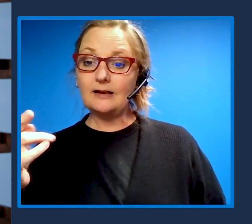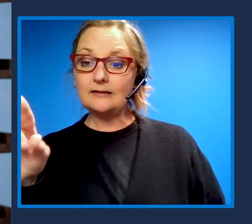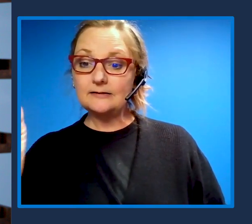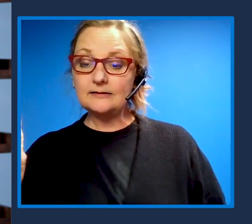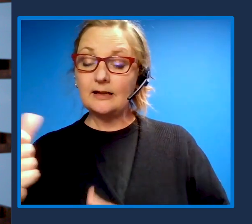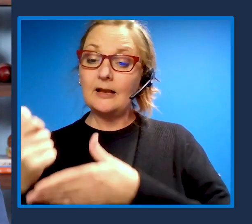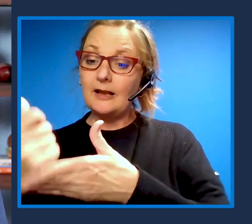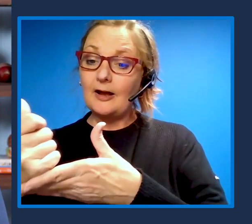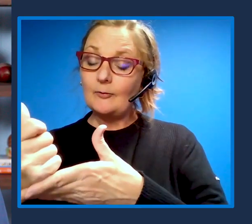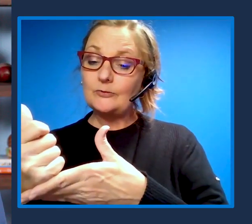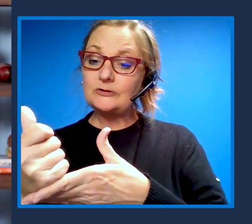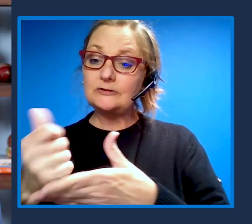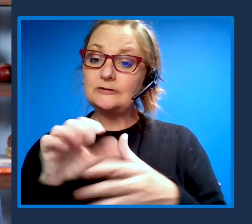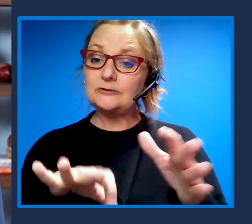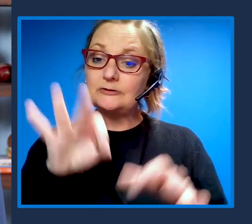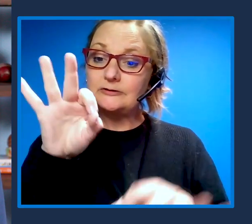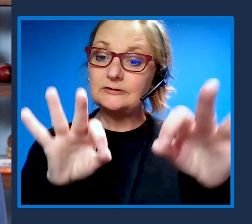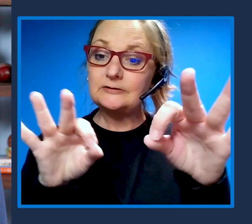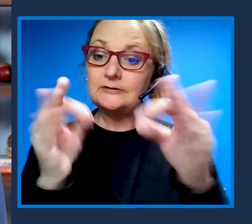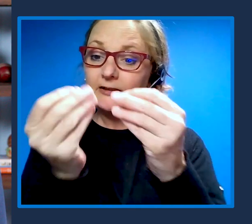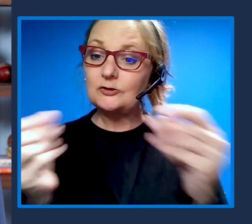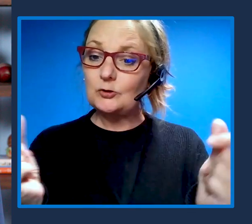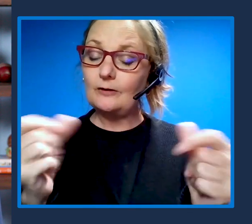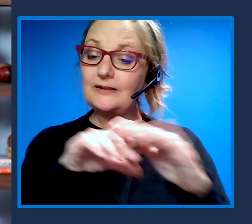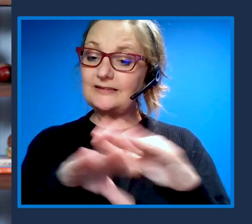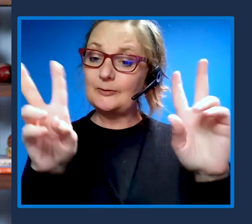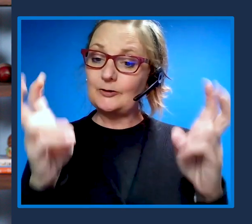So these are a couple of few examples that I'm really excited about.